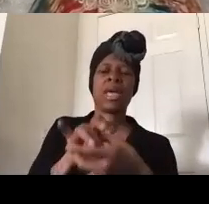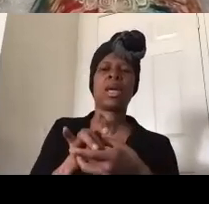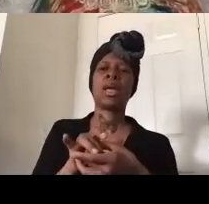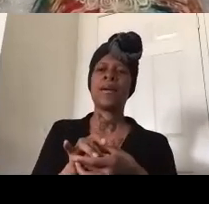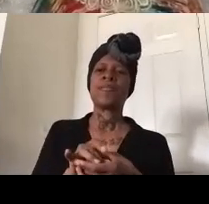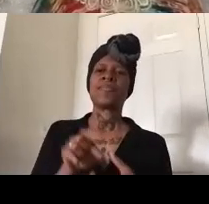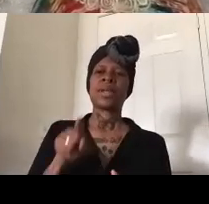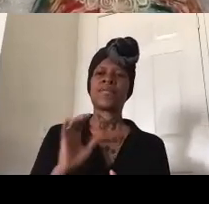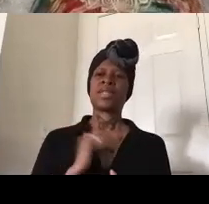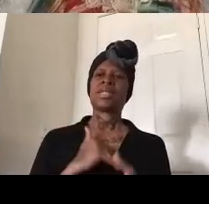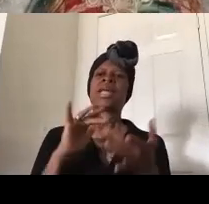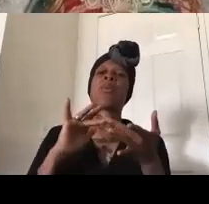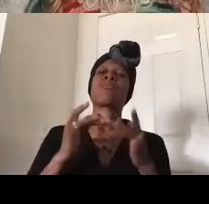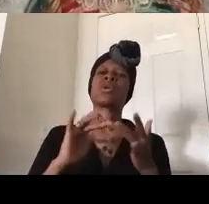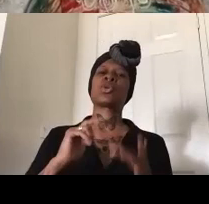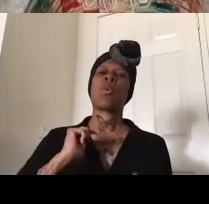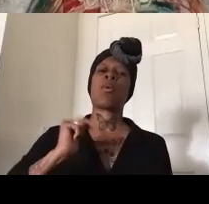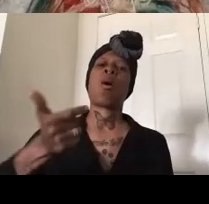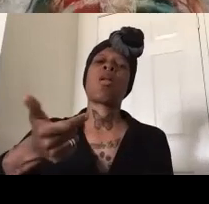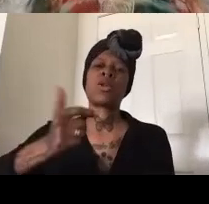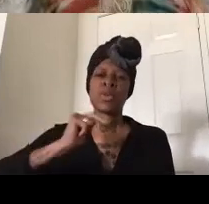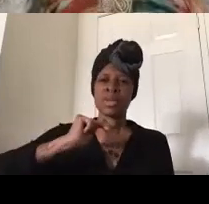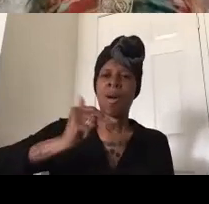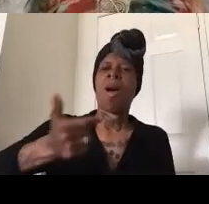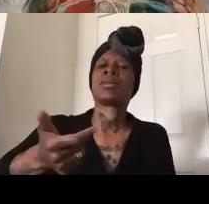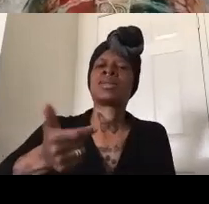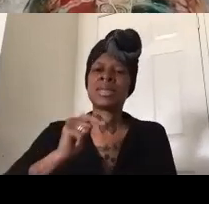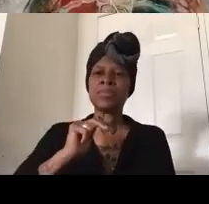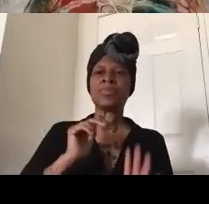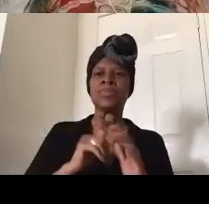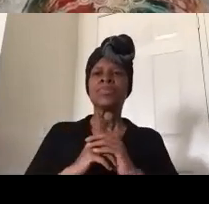call and response um so one of the things that we've been